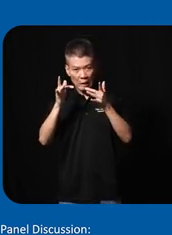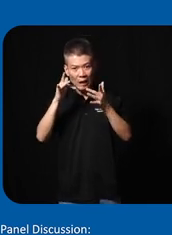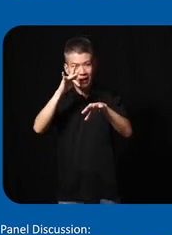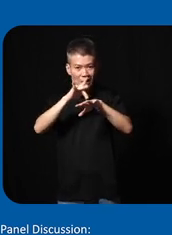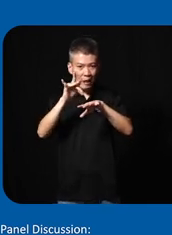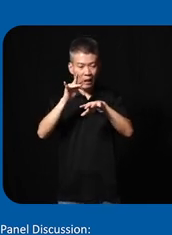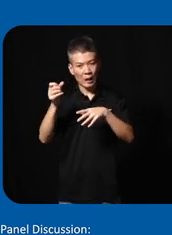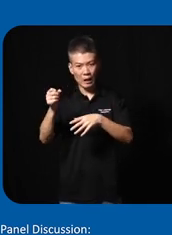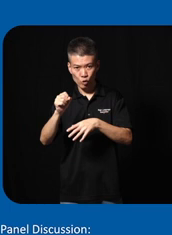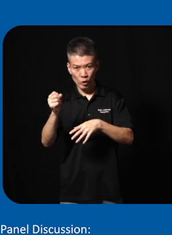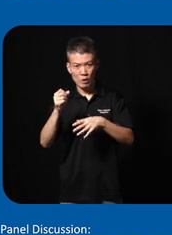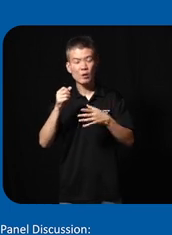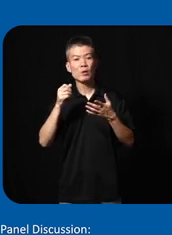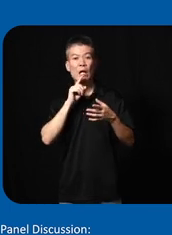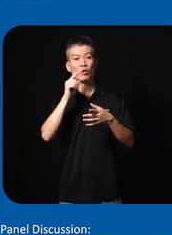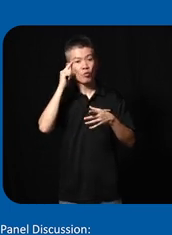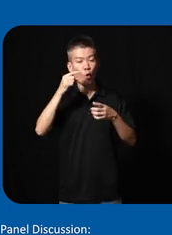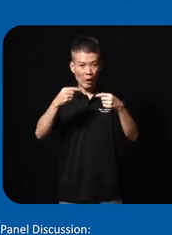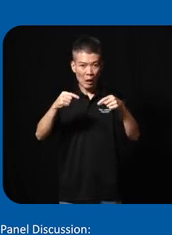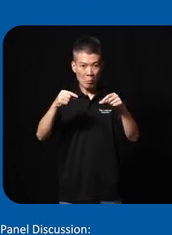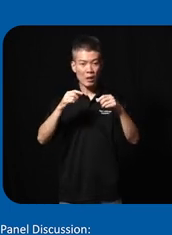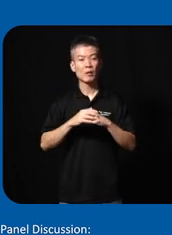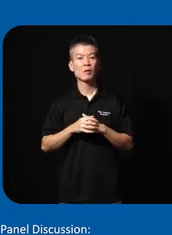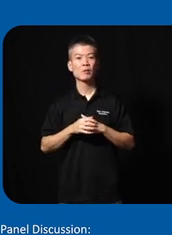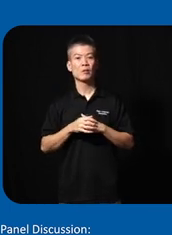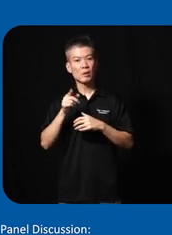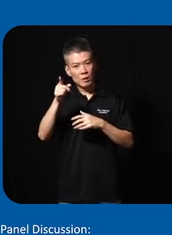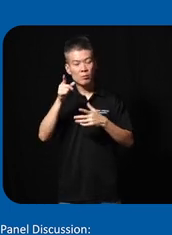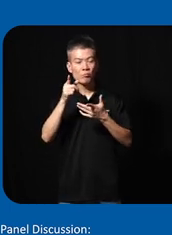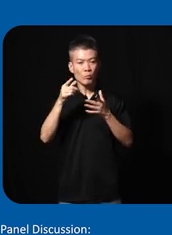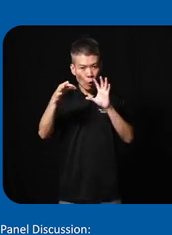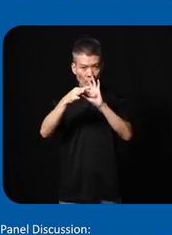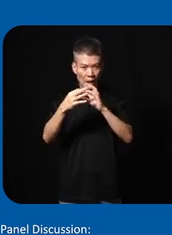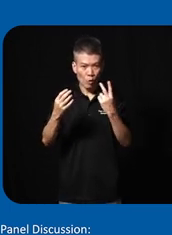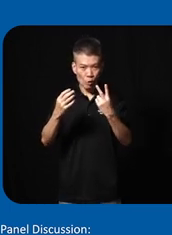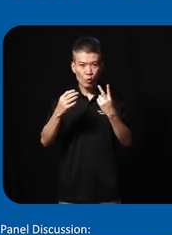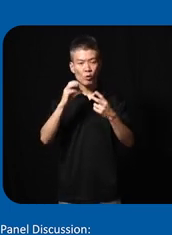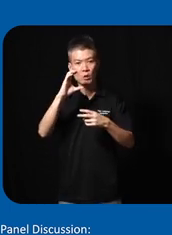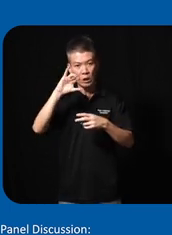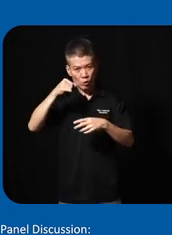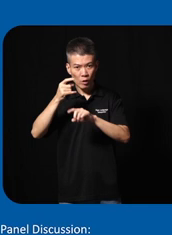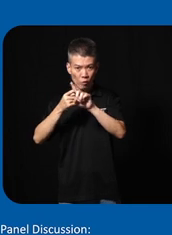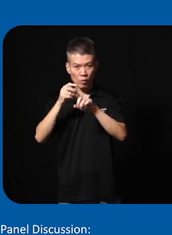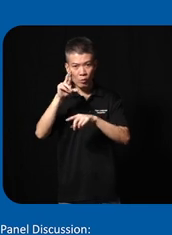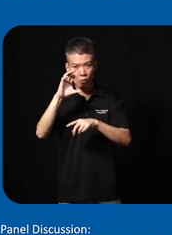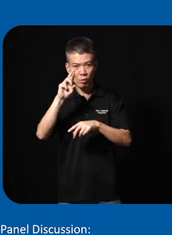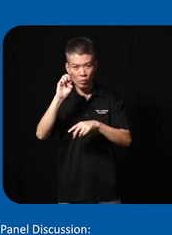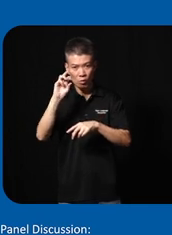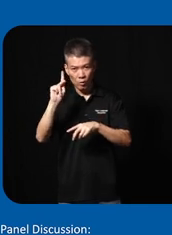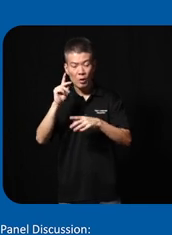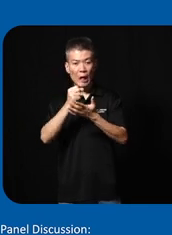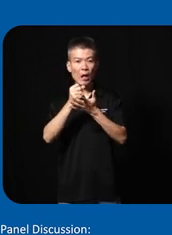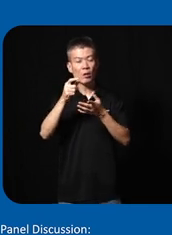joystick uh actually for gaming and he connected the two so CJ from recck he helped the team really